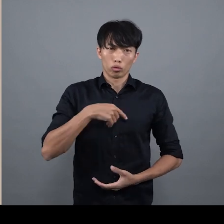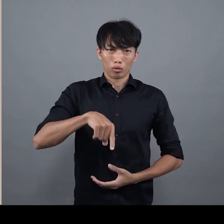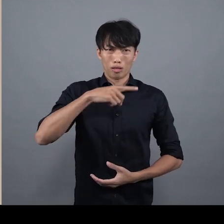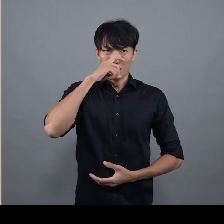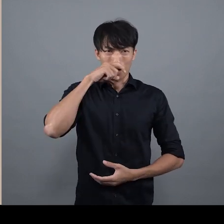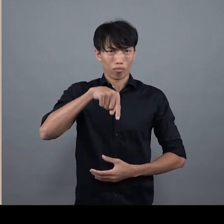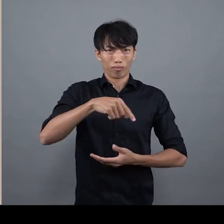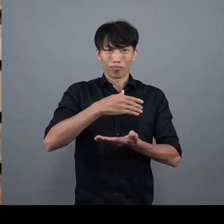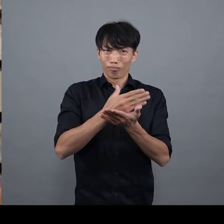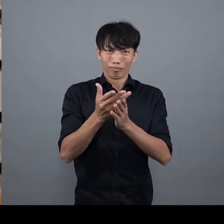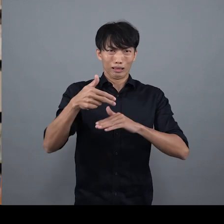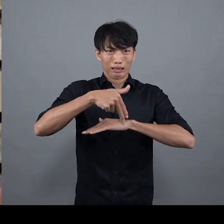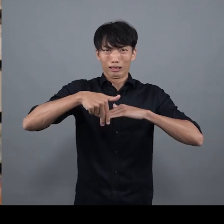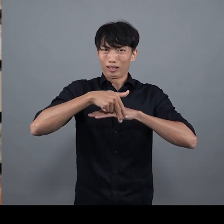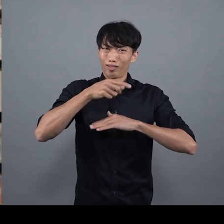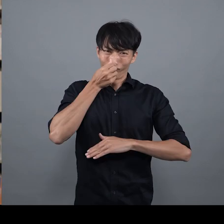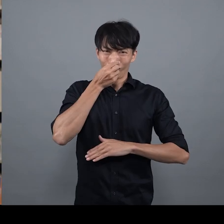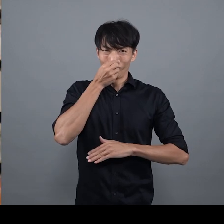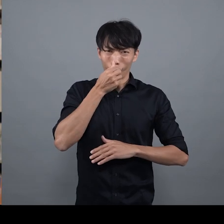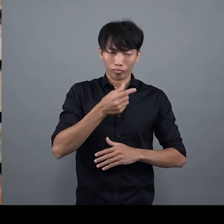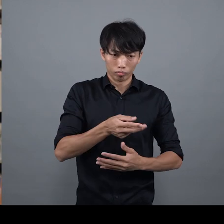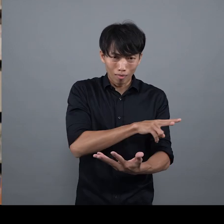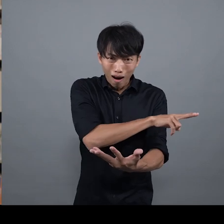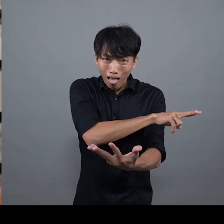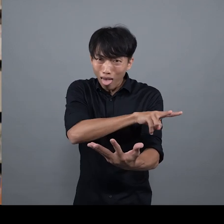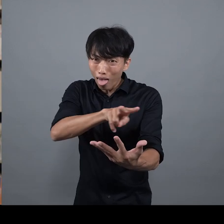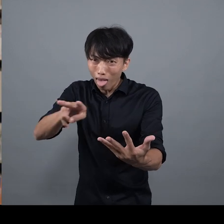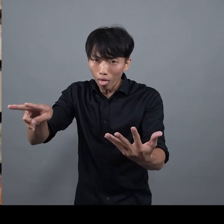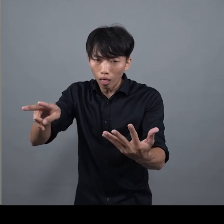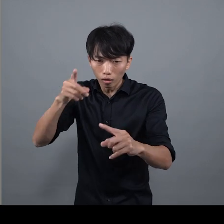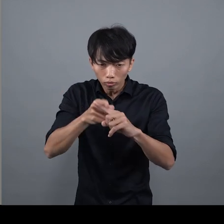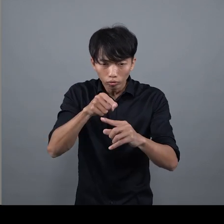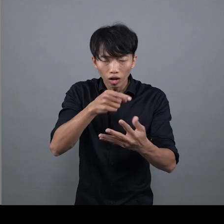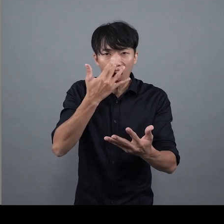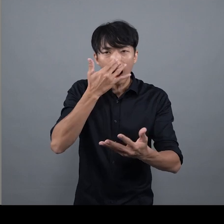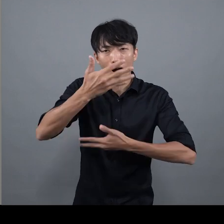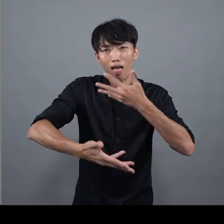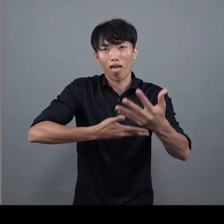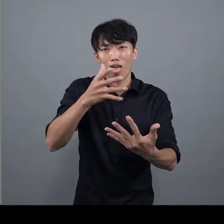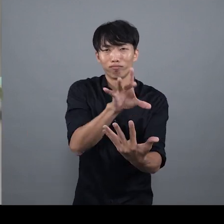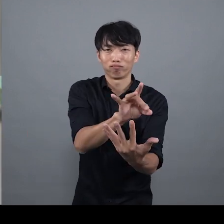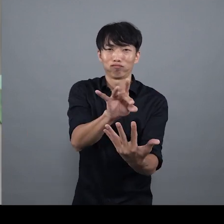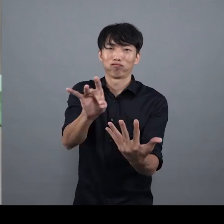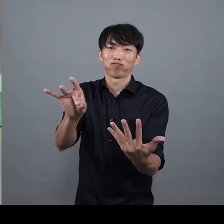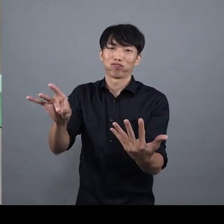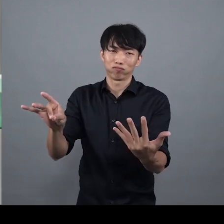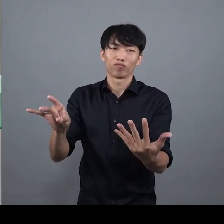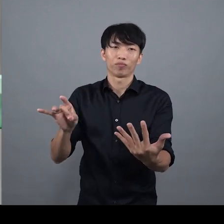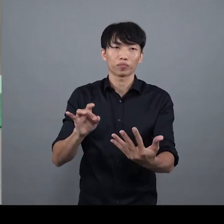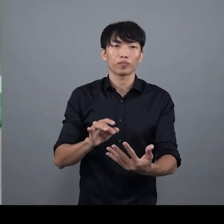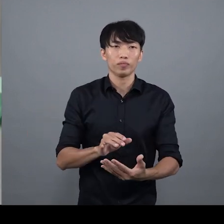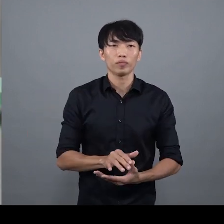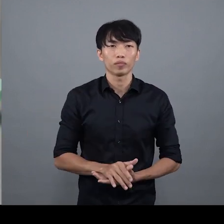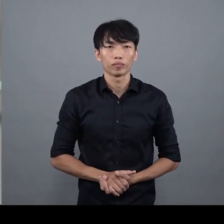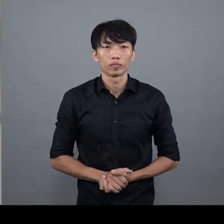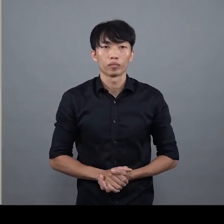Jennifer Wong: [Cantonese] I think what is interesting about the design of Hong Kong plastic products is that many colours are available for one design